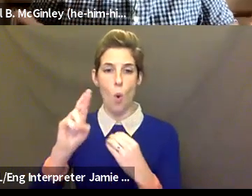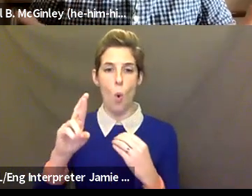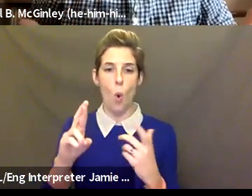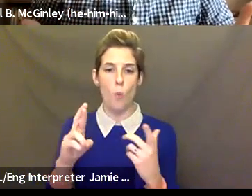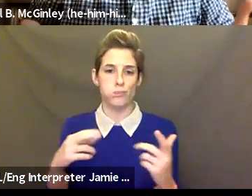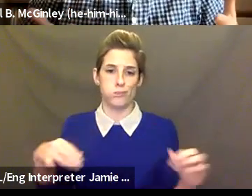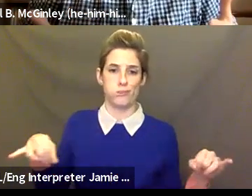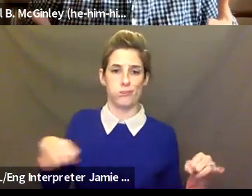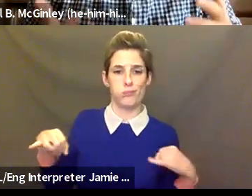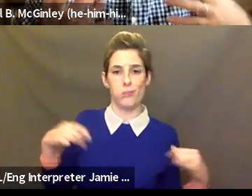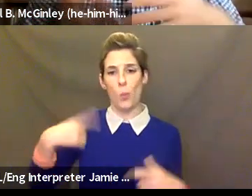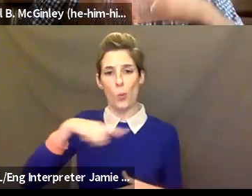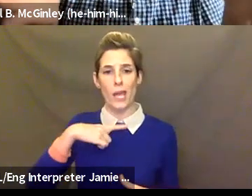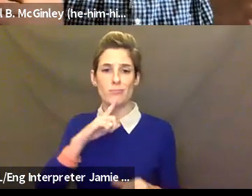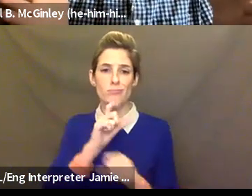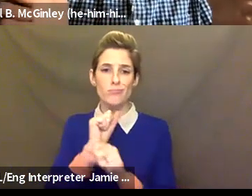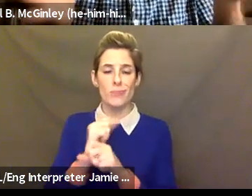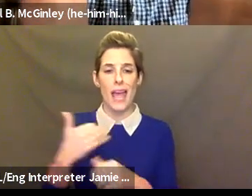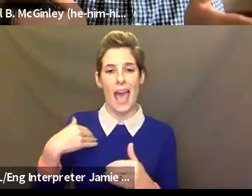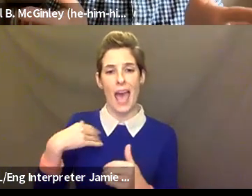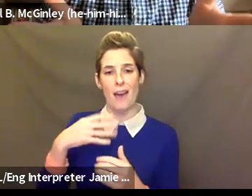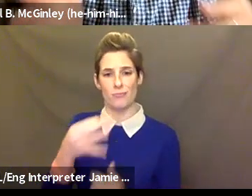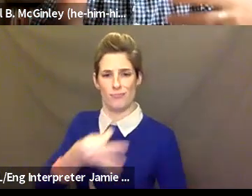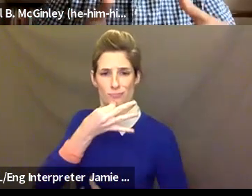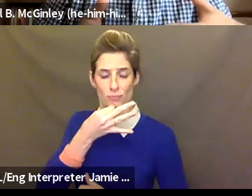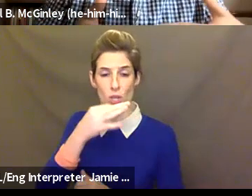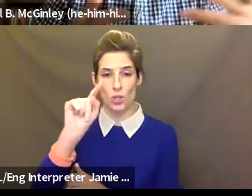sort of way that is not within the scope of our role as a